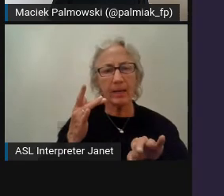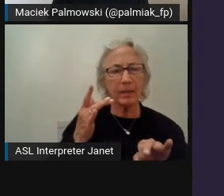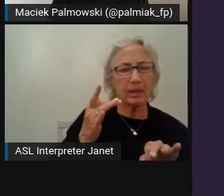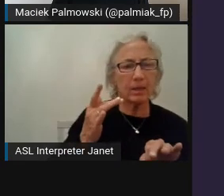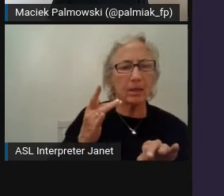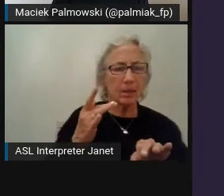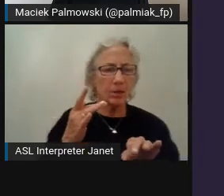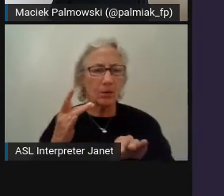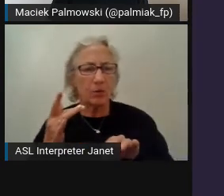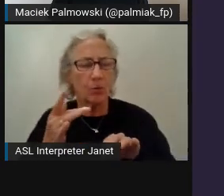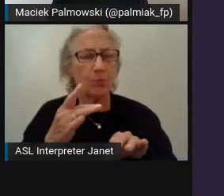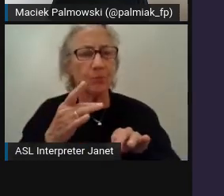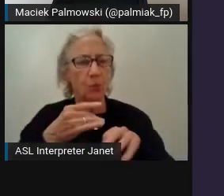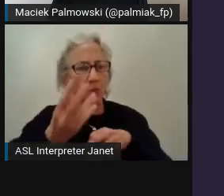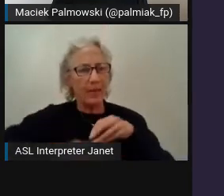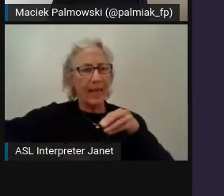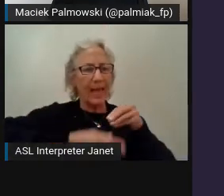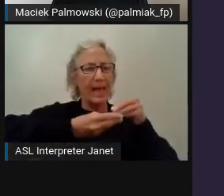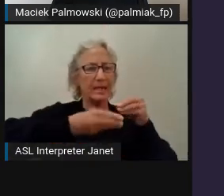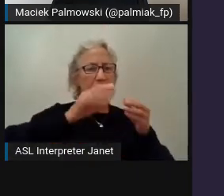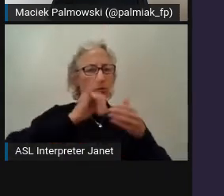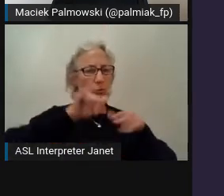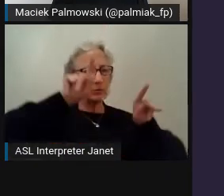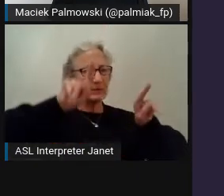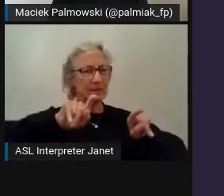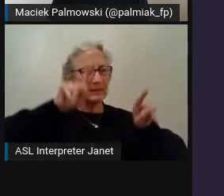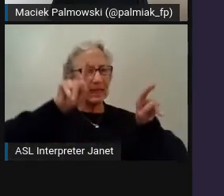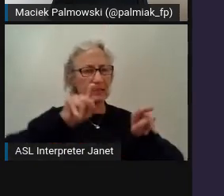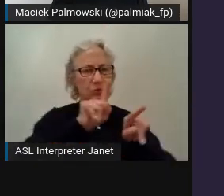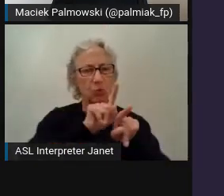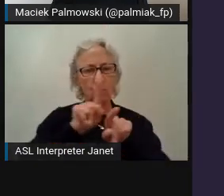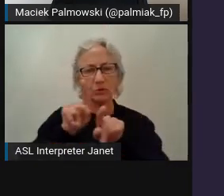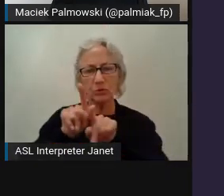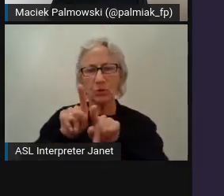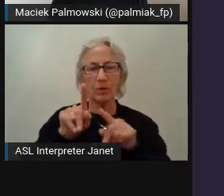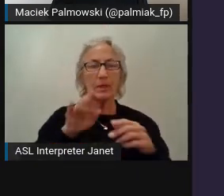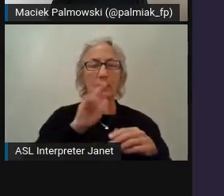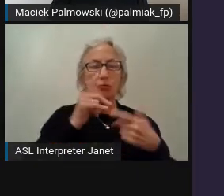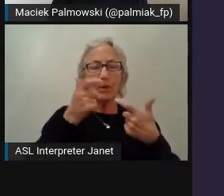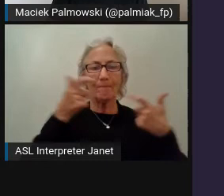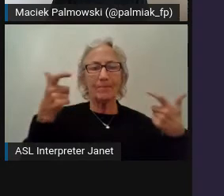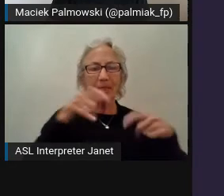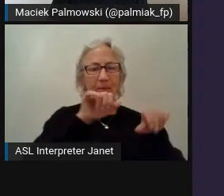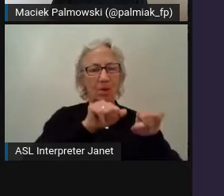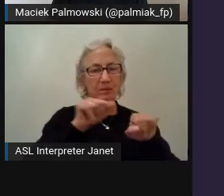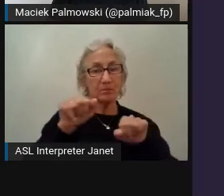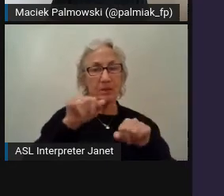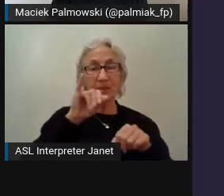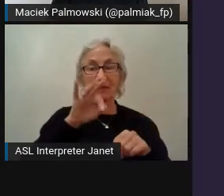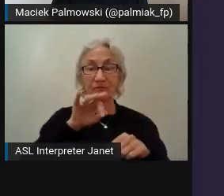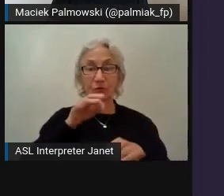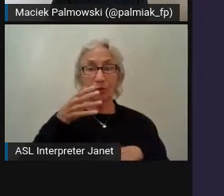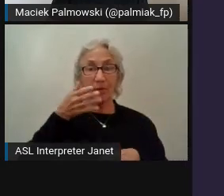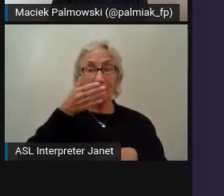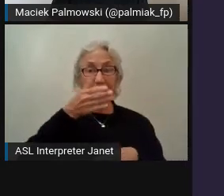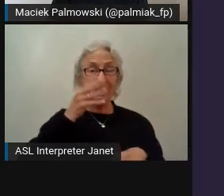because I mentioned there is a huge possibility that if you will run it for the first time, your website